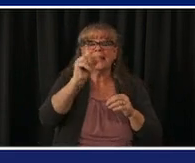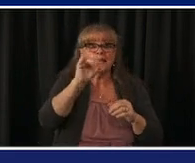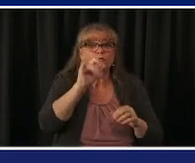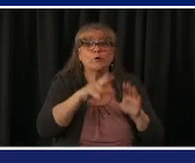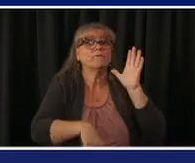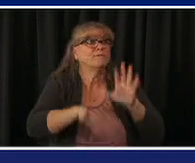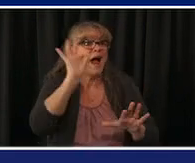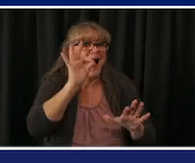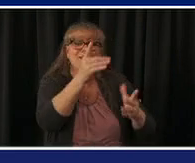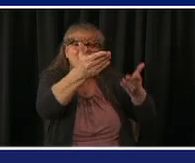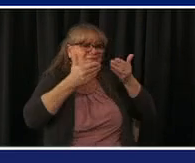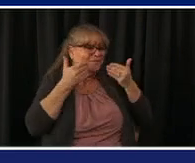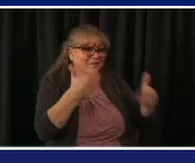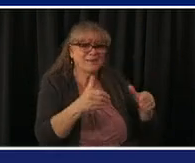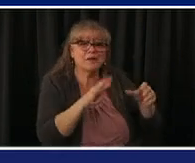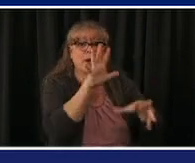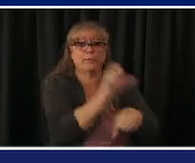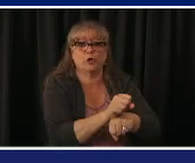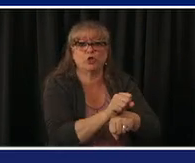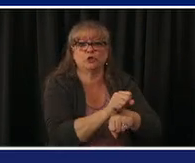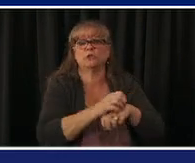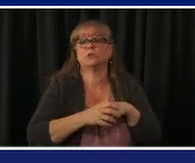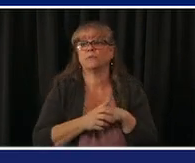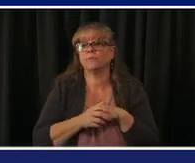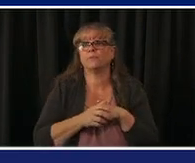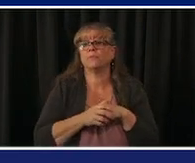part of the thing probably issue is we don't want anybody turned away from getting a vaccine